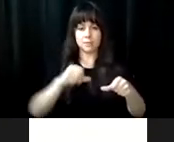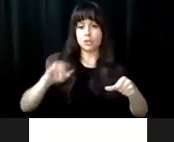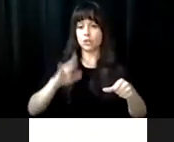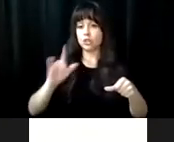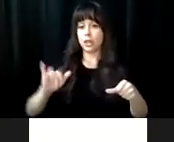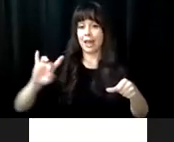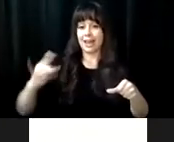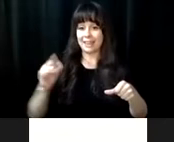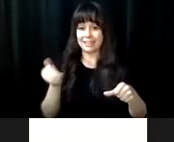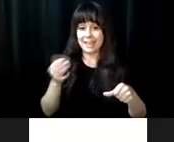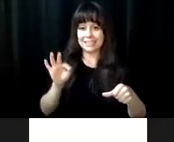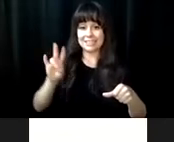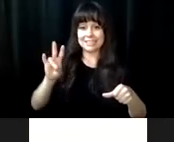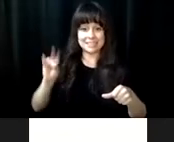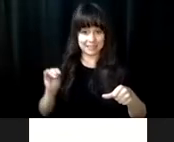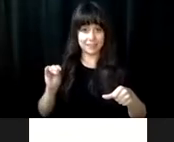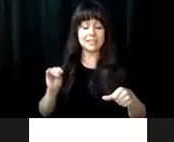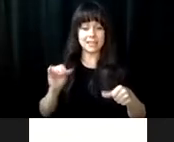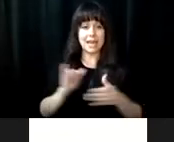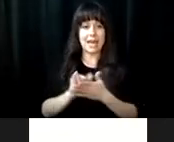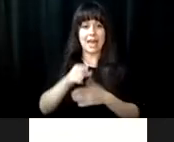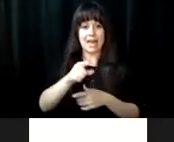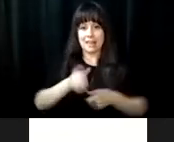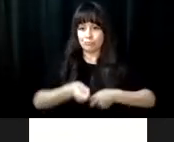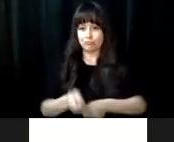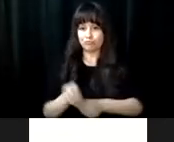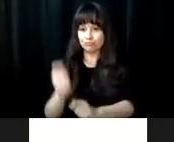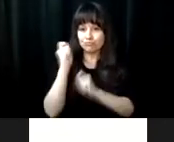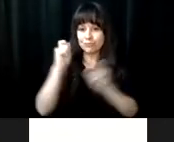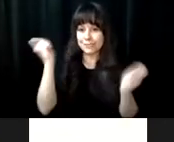the state of Virginia and 55% from the